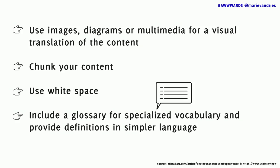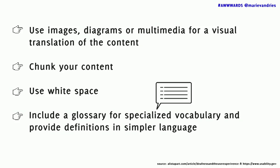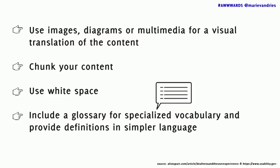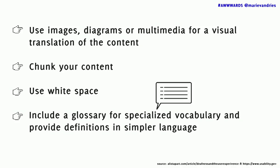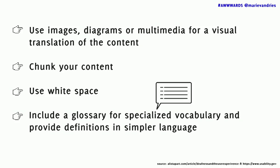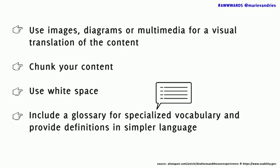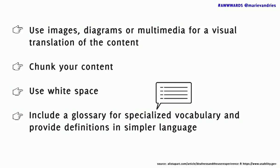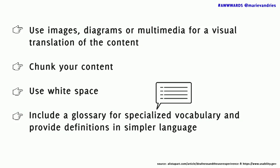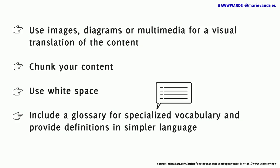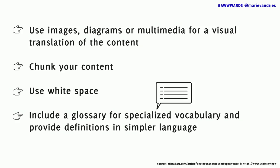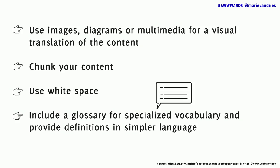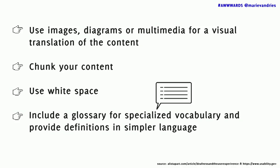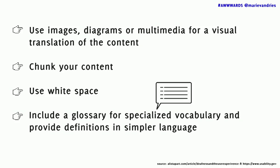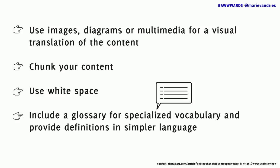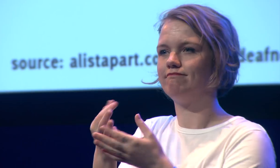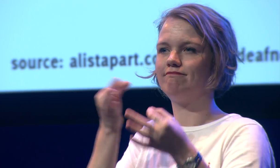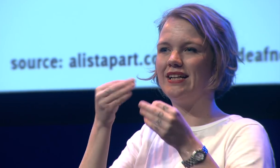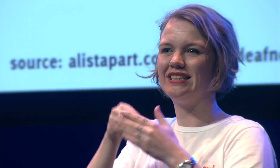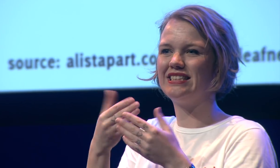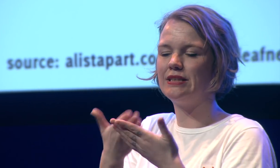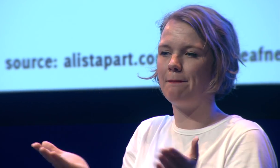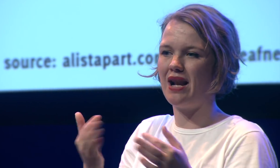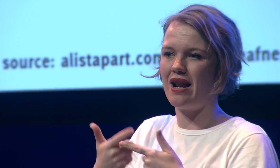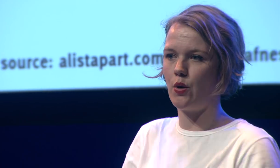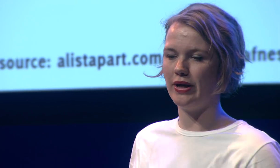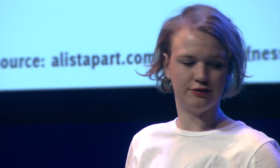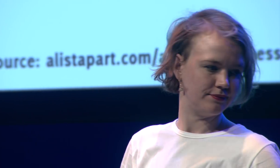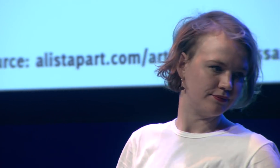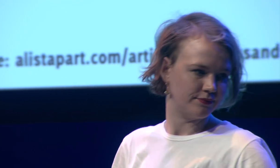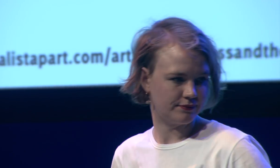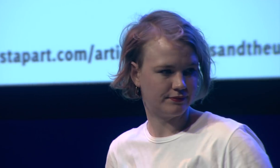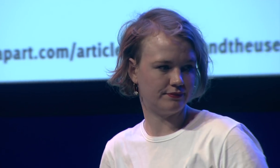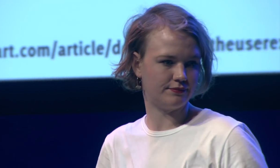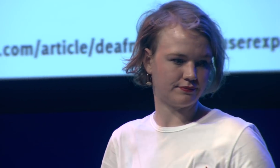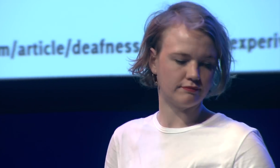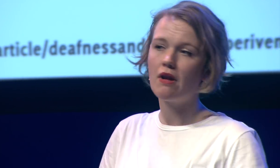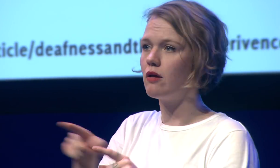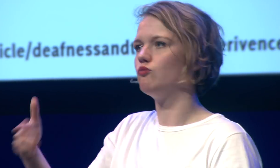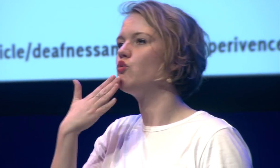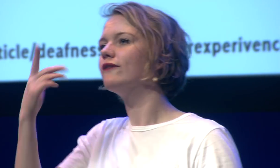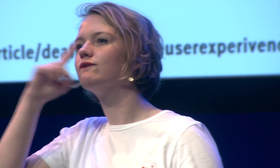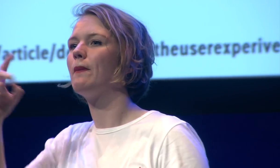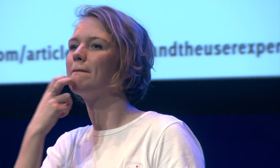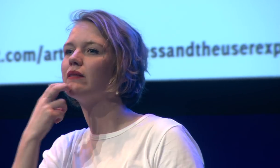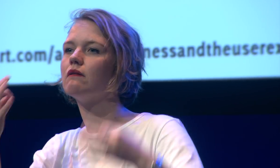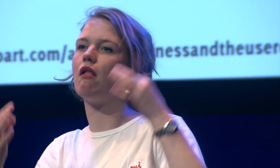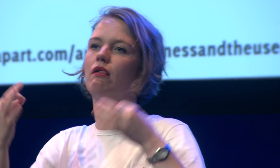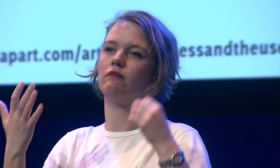specialized vocabulary and provide definitions in simple language this